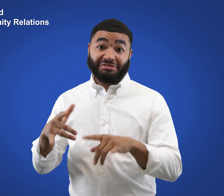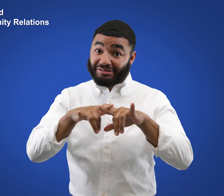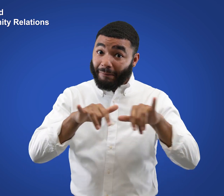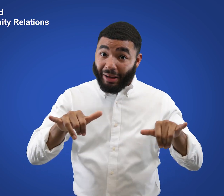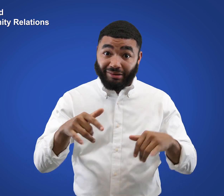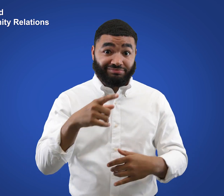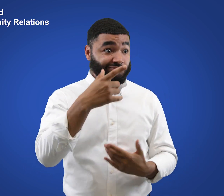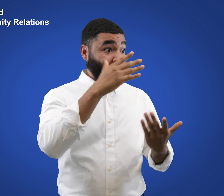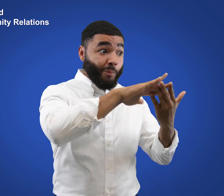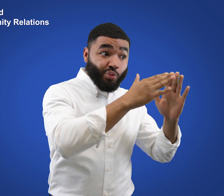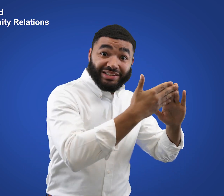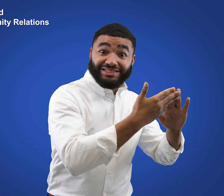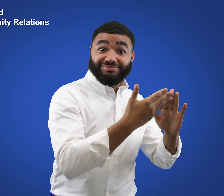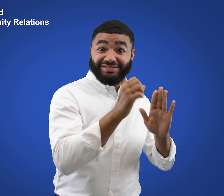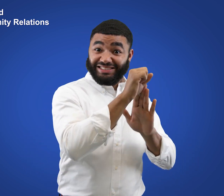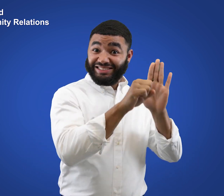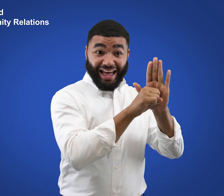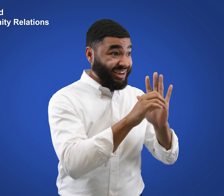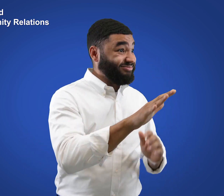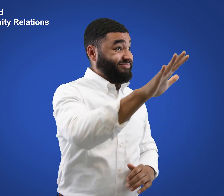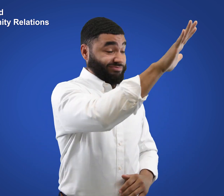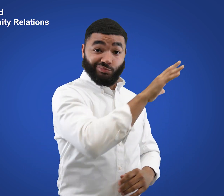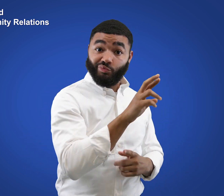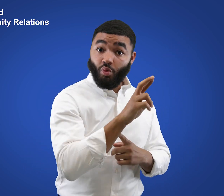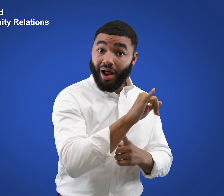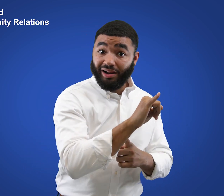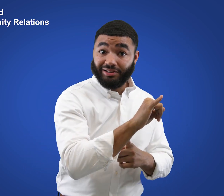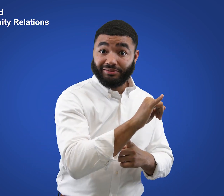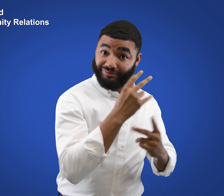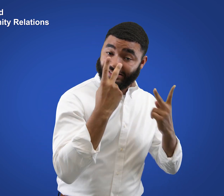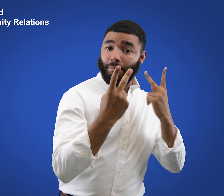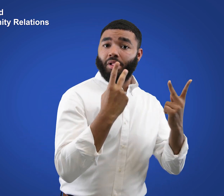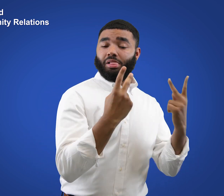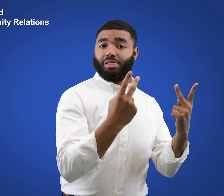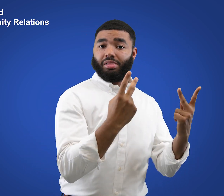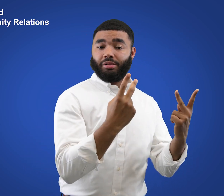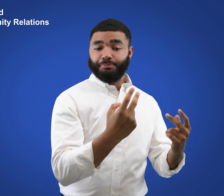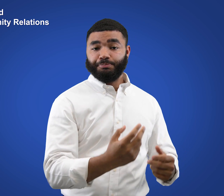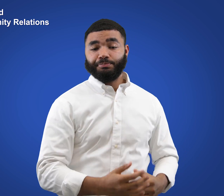and externally to the larger community and state.